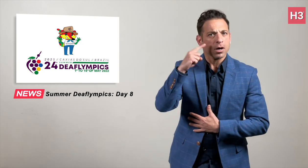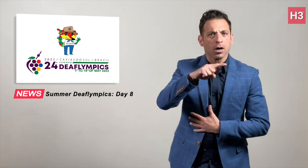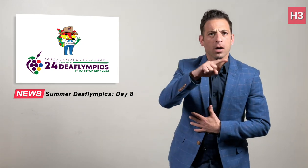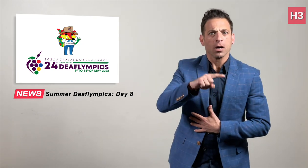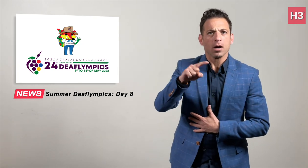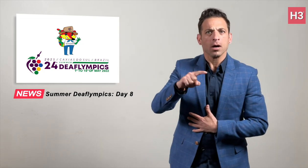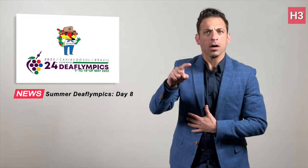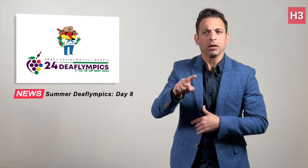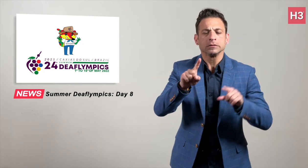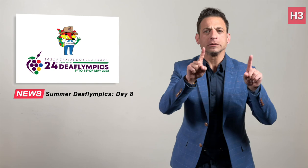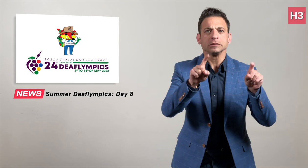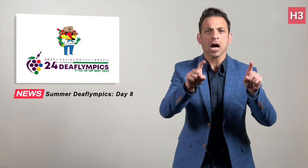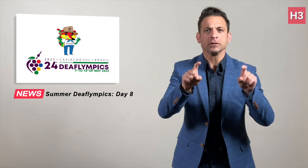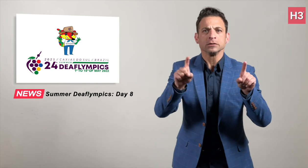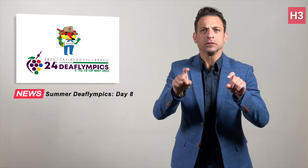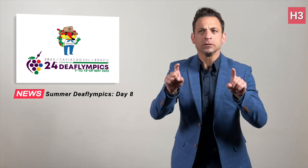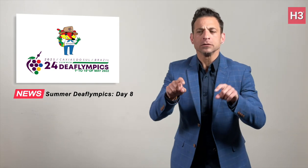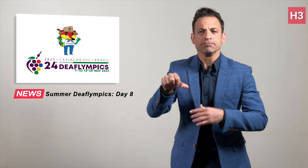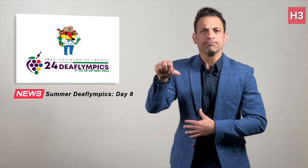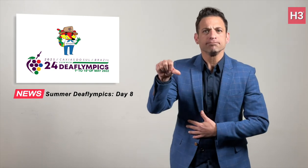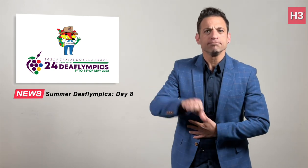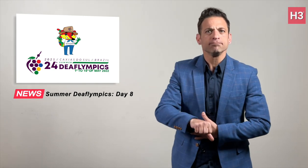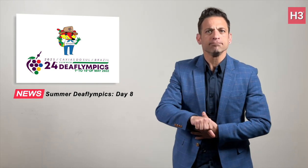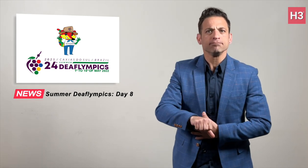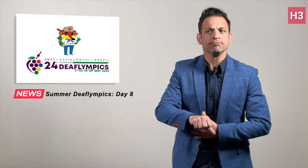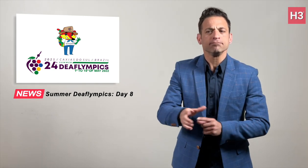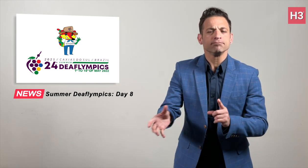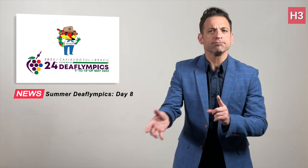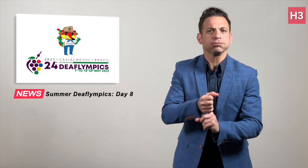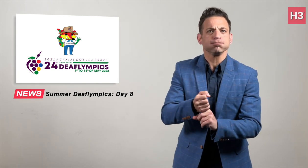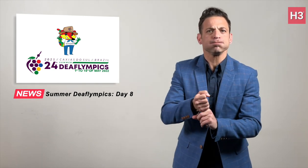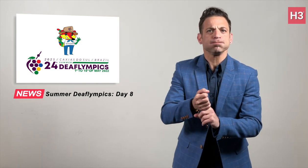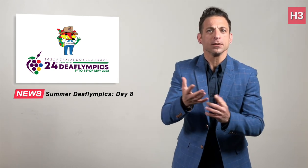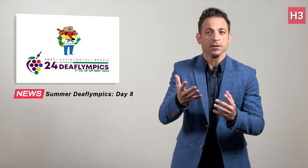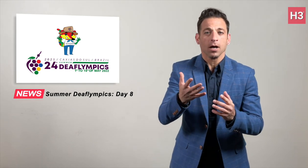failed audiogram tests,